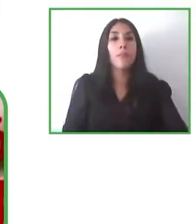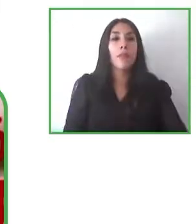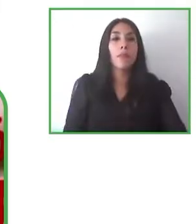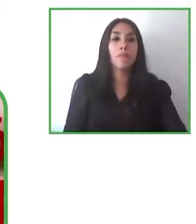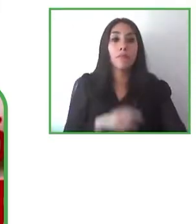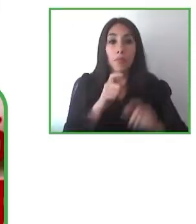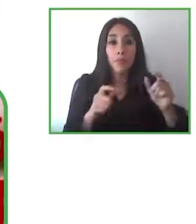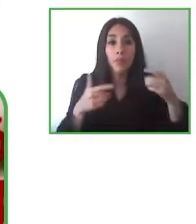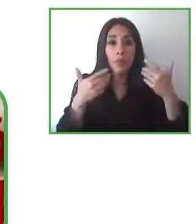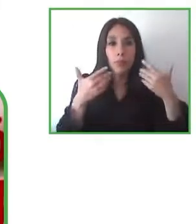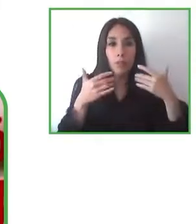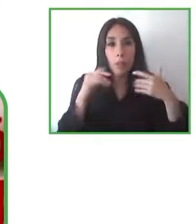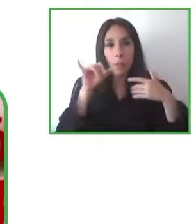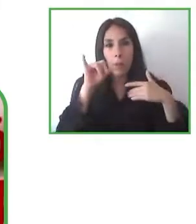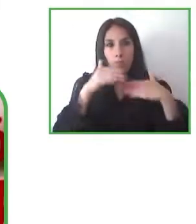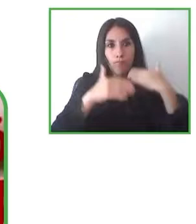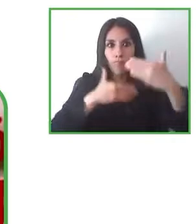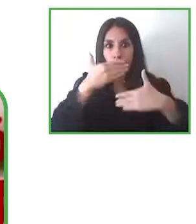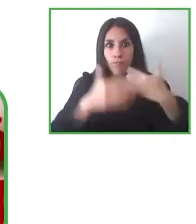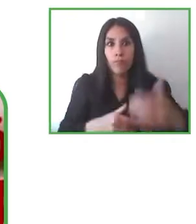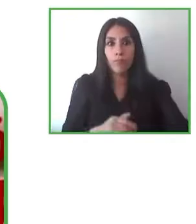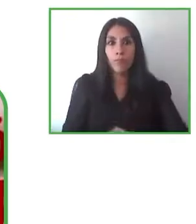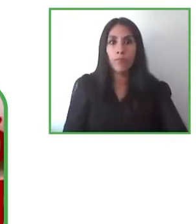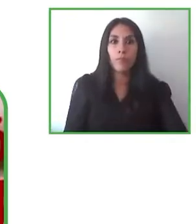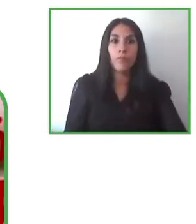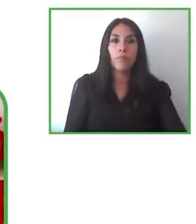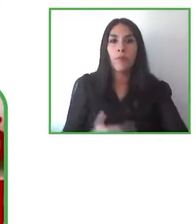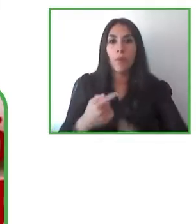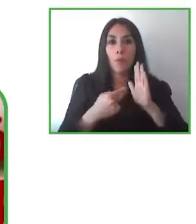need to do is actually install our small server and then they're ready to go